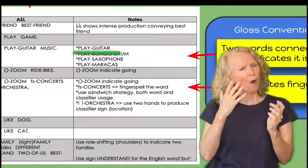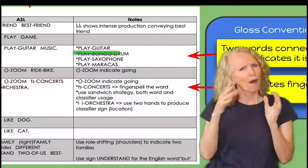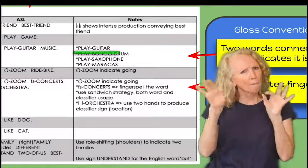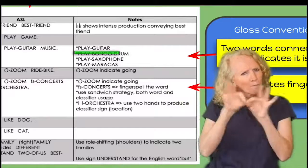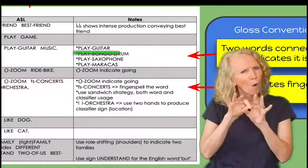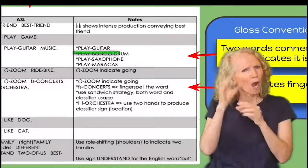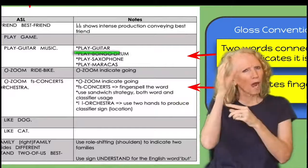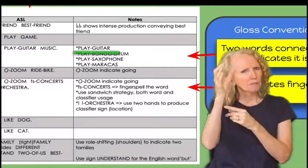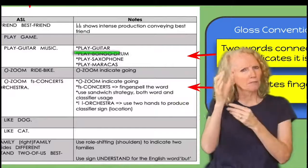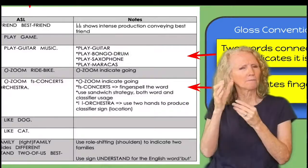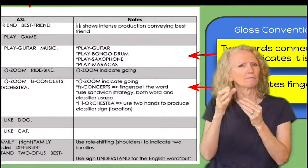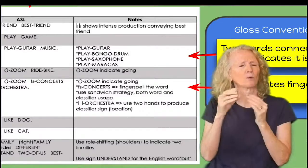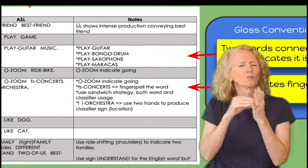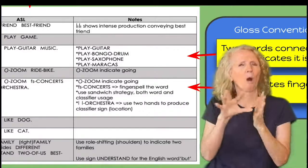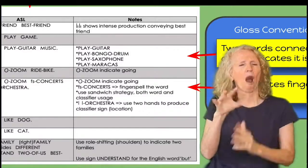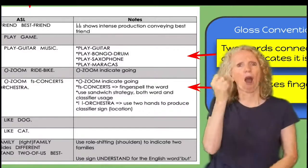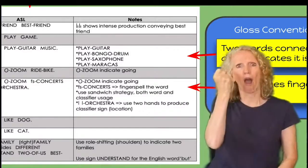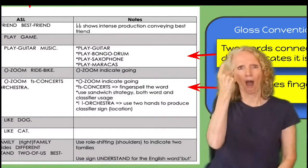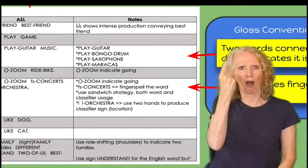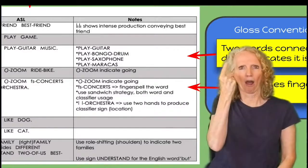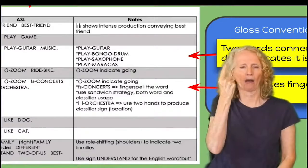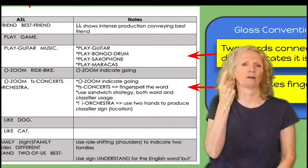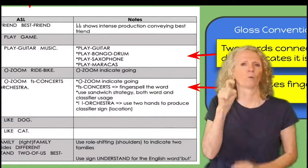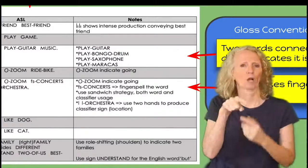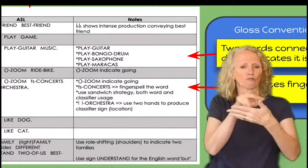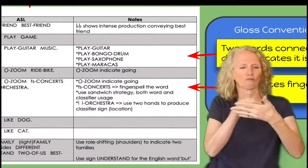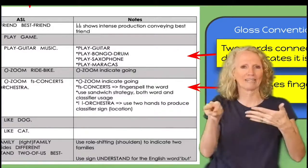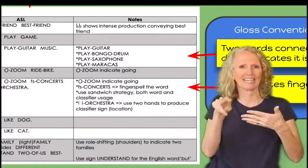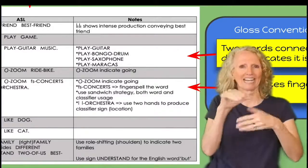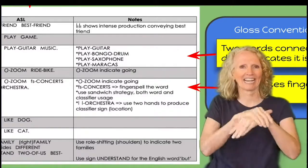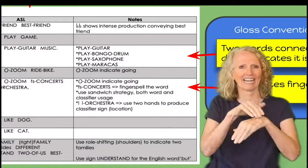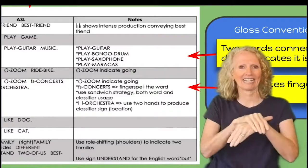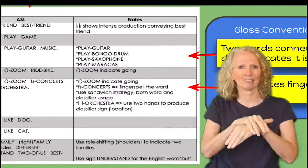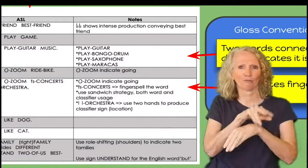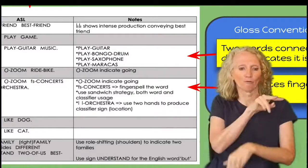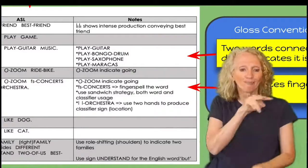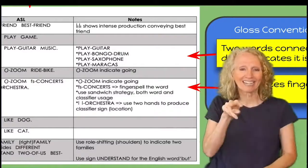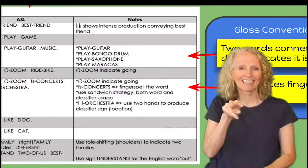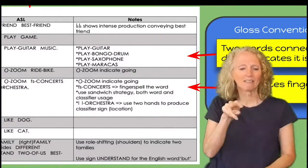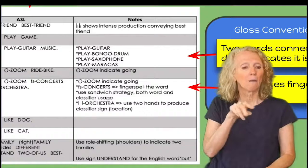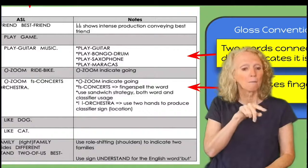it's really important to show them that conceptual sign of playing the